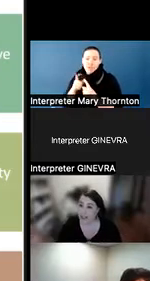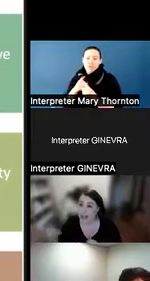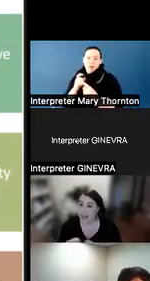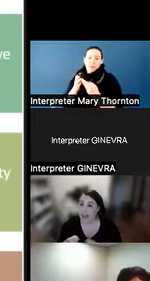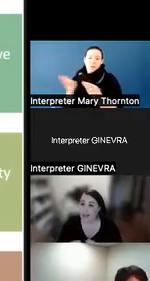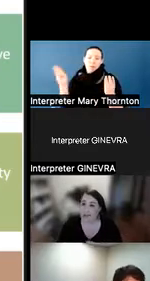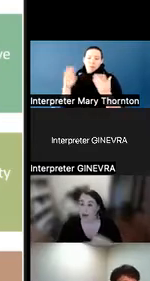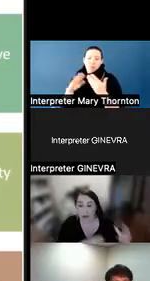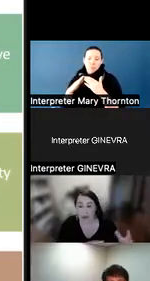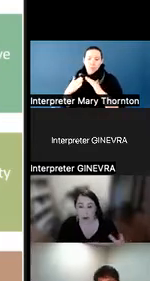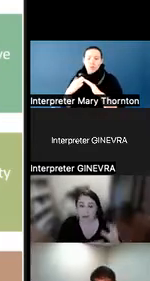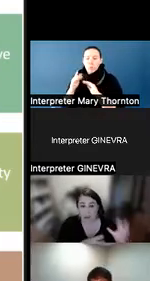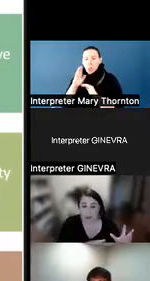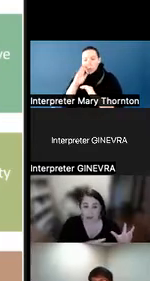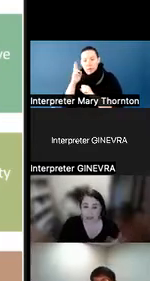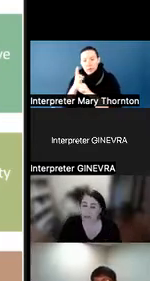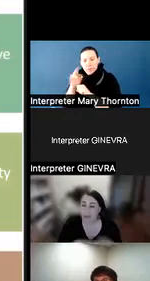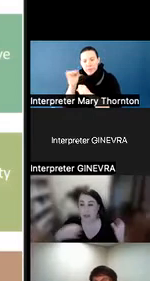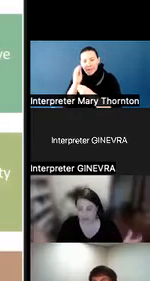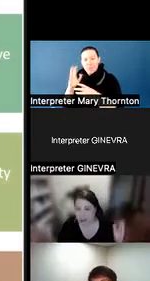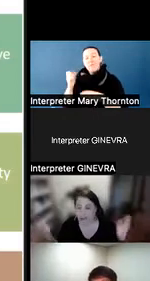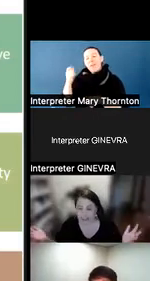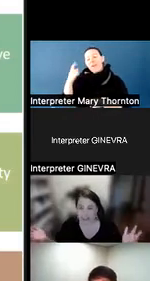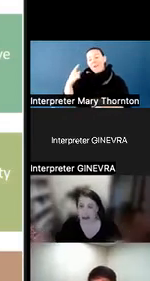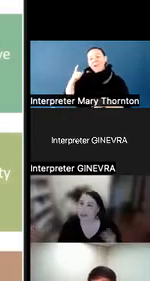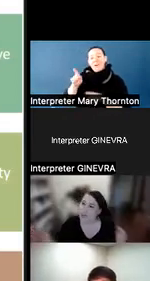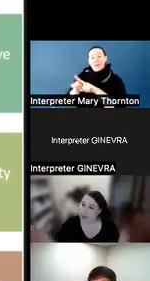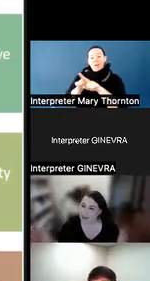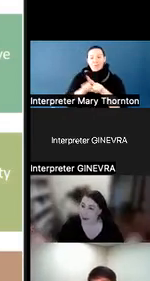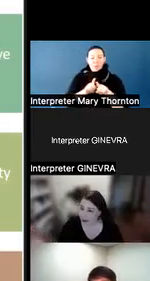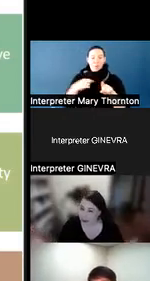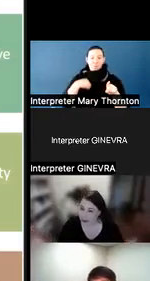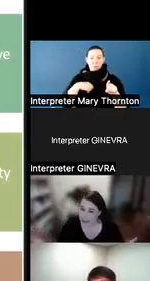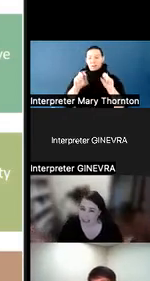And what may work for one student was obviously not going to work for all students.